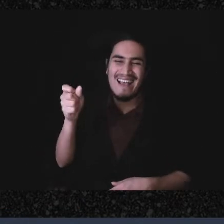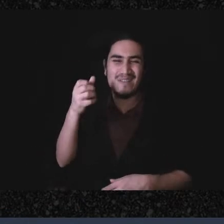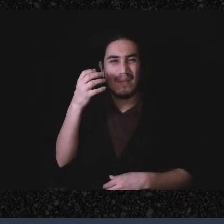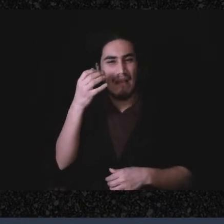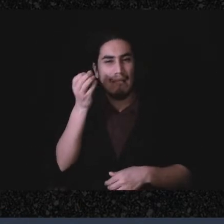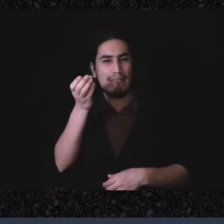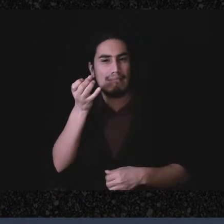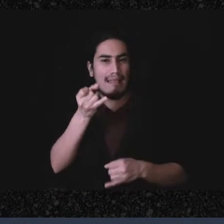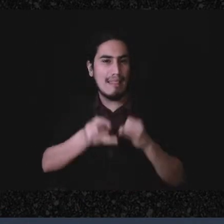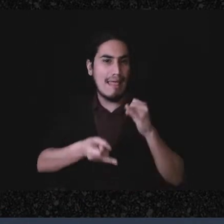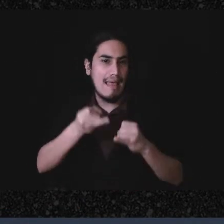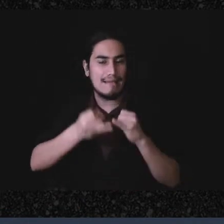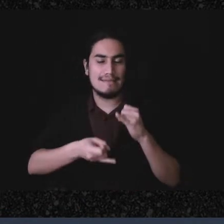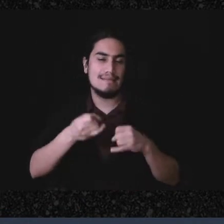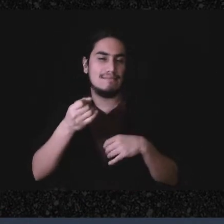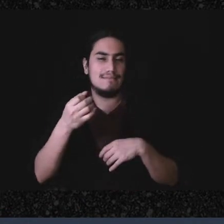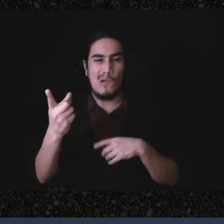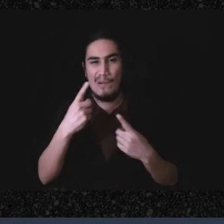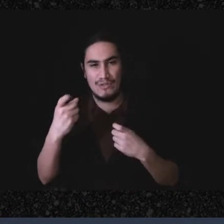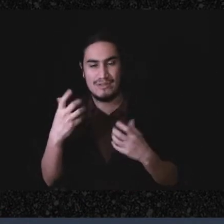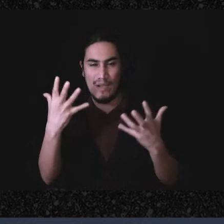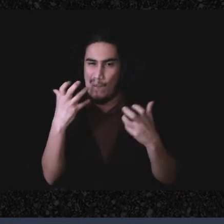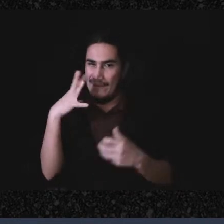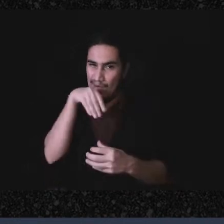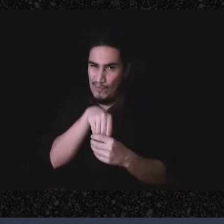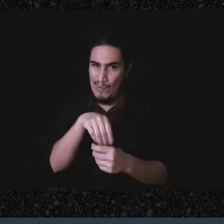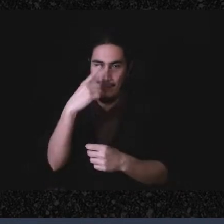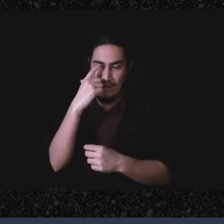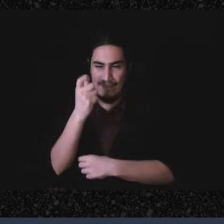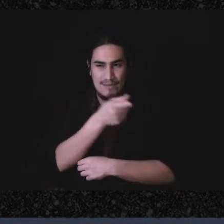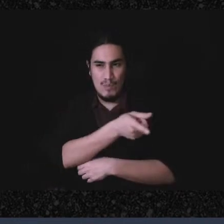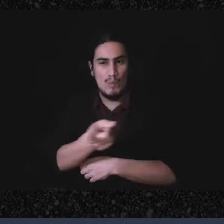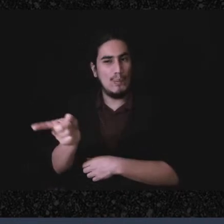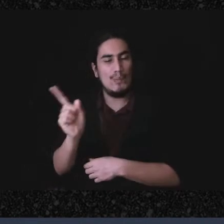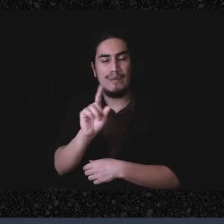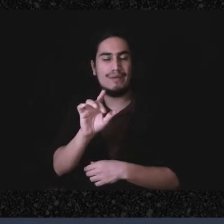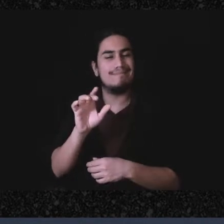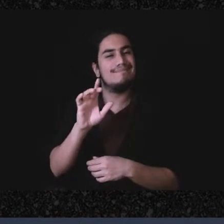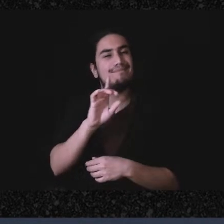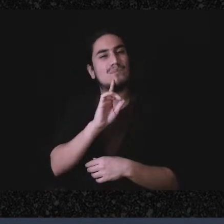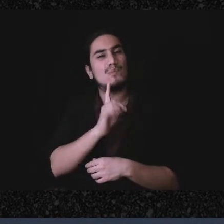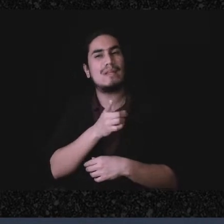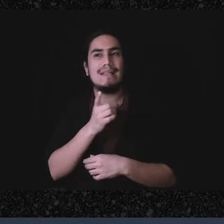I asked to have included because they're questions that are like particularly close to